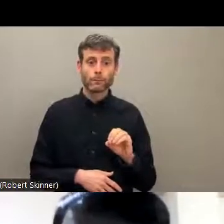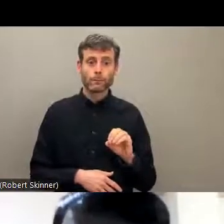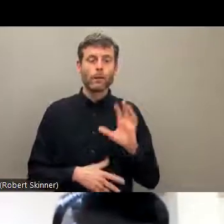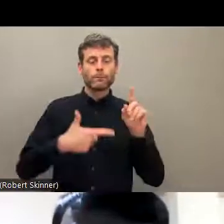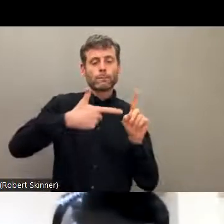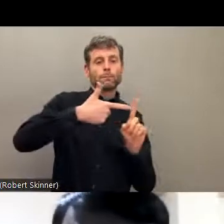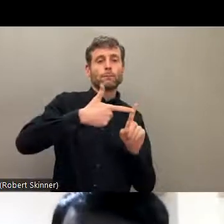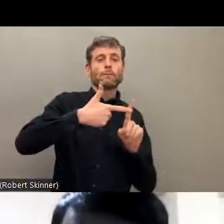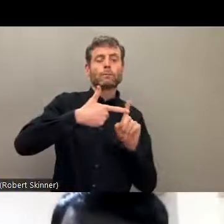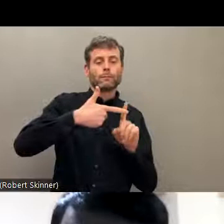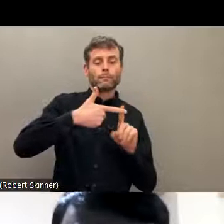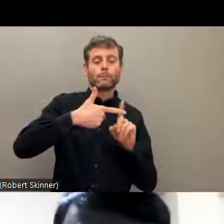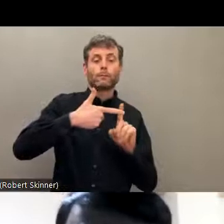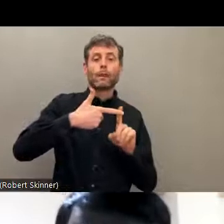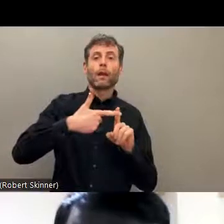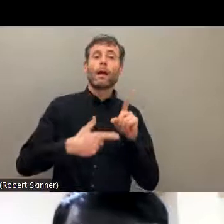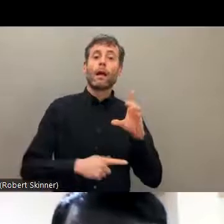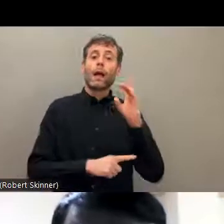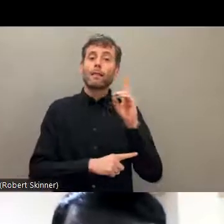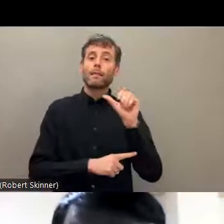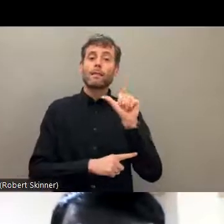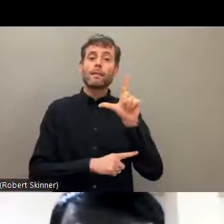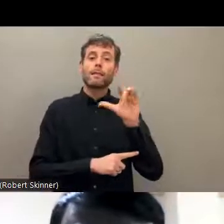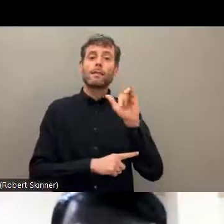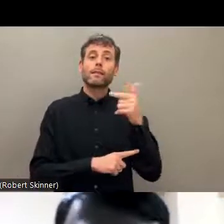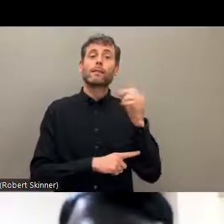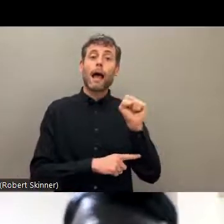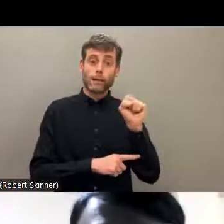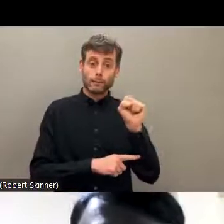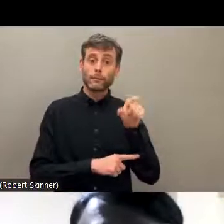were deprived from treatment during the COVID period.